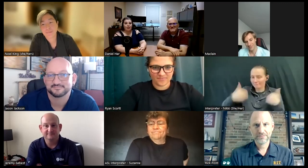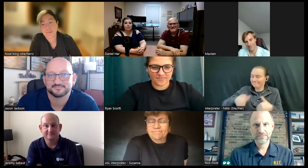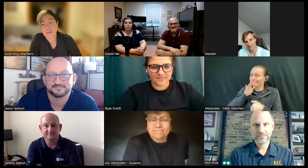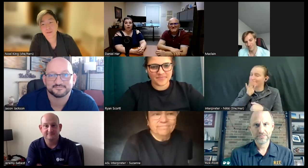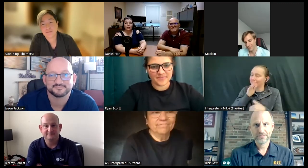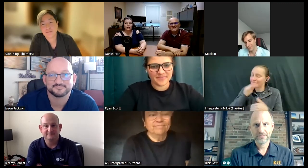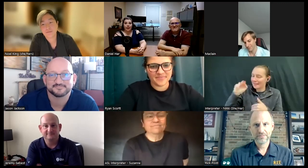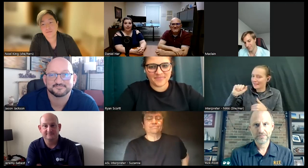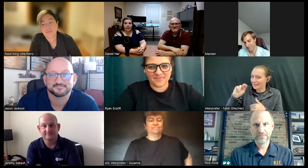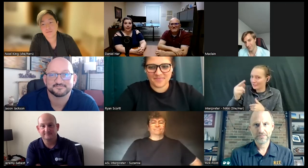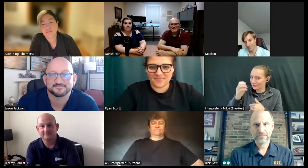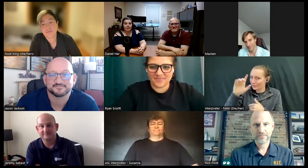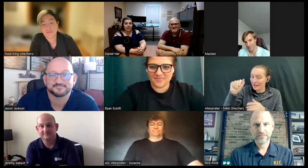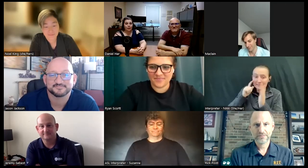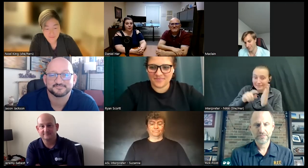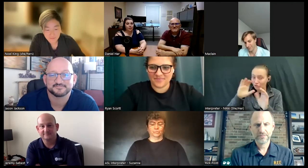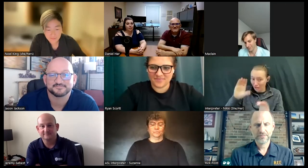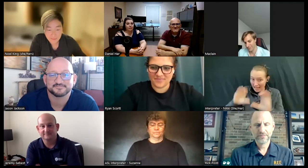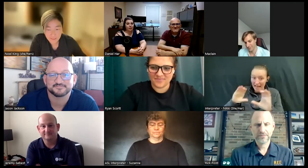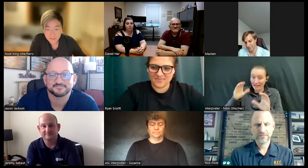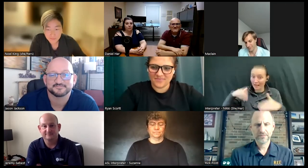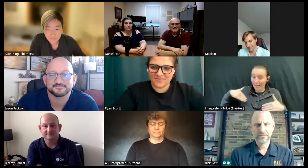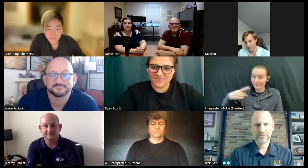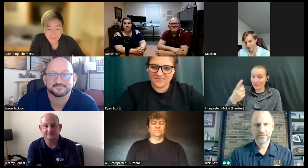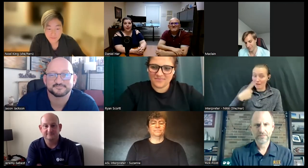um I've been watching chat and I haven't seen any questions come through just yet